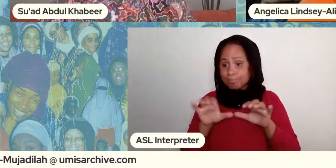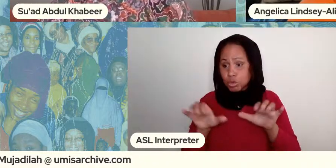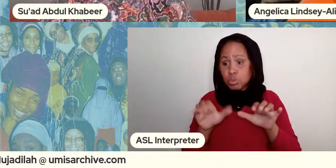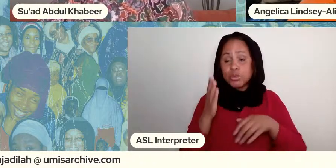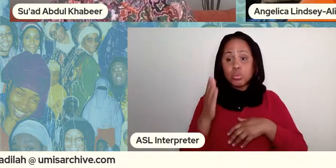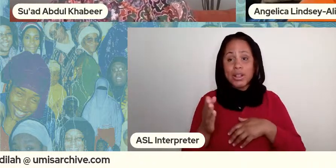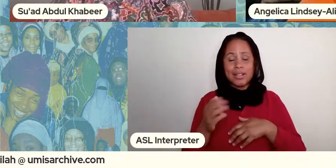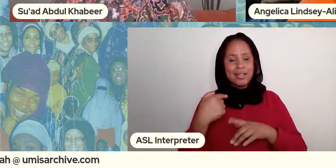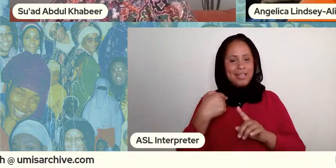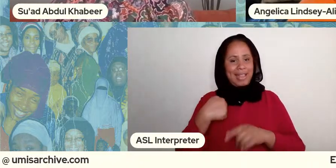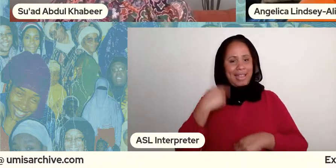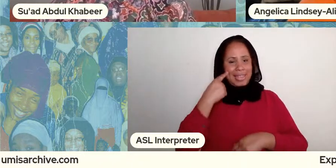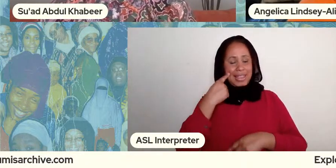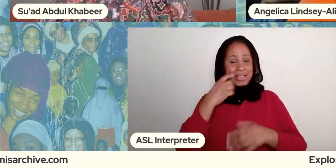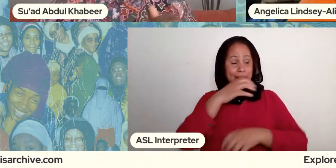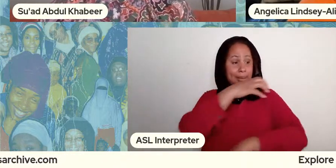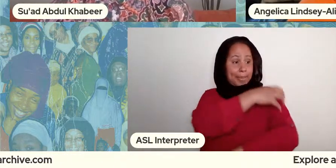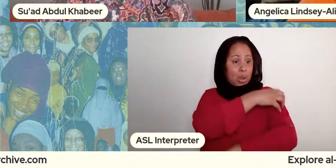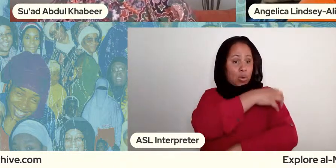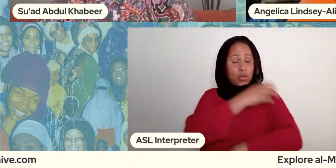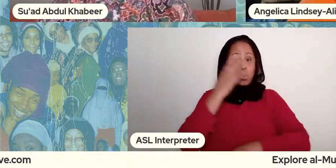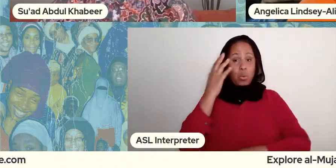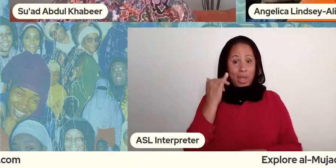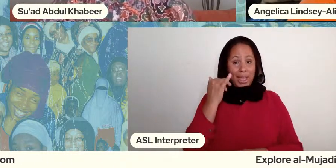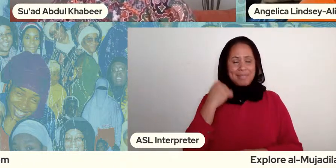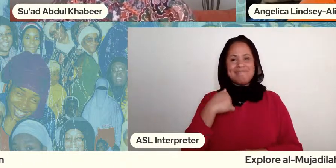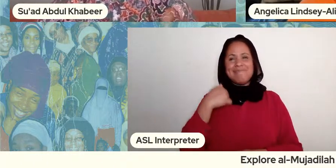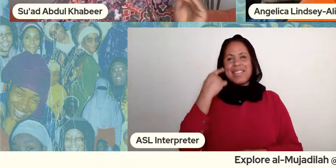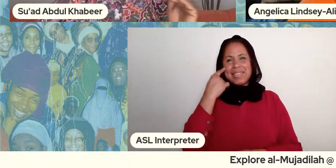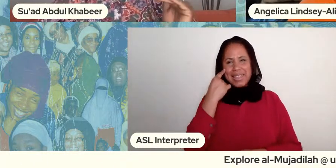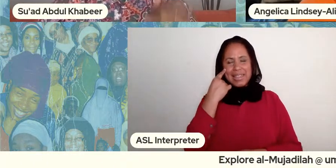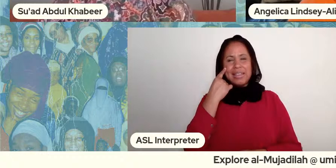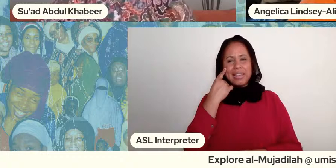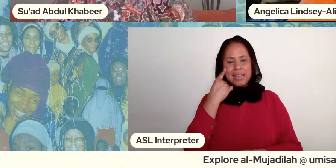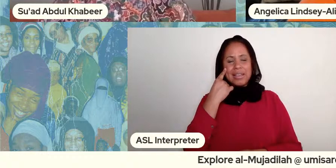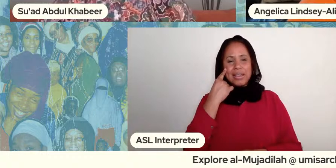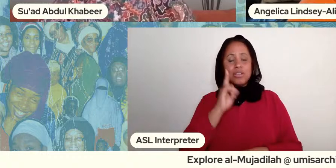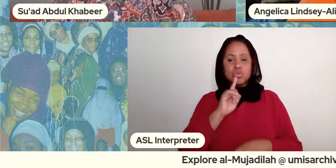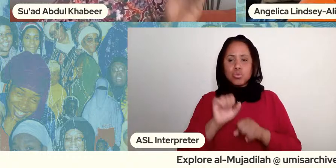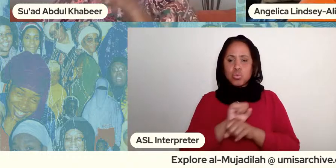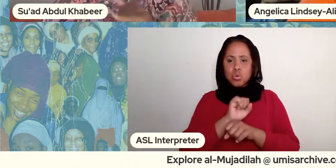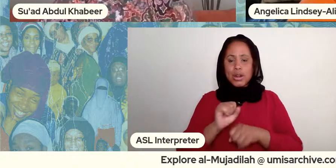because you know this is i'm i'm pretty sure this is what my mother had written before she married